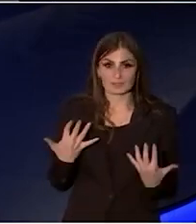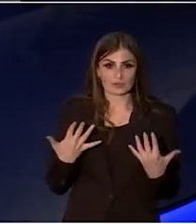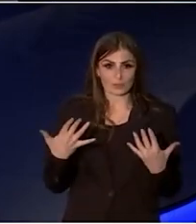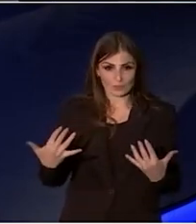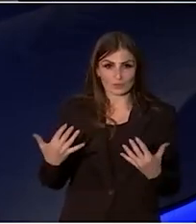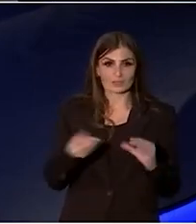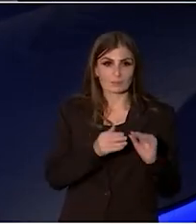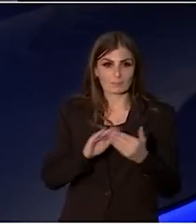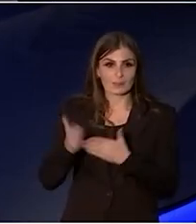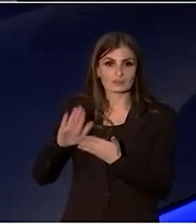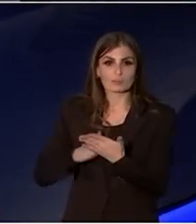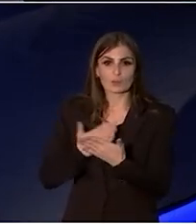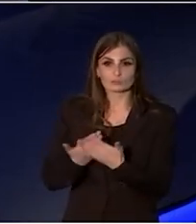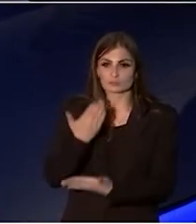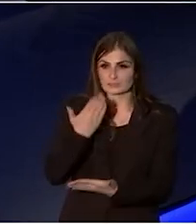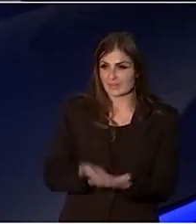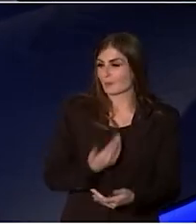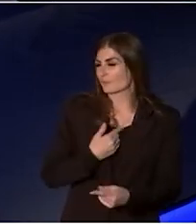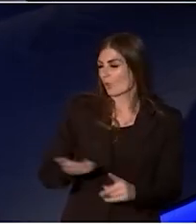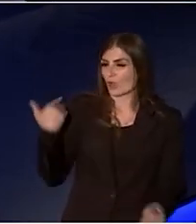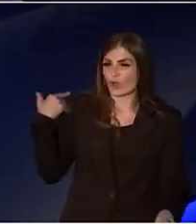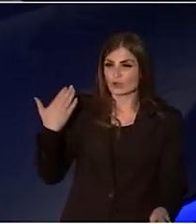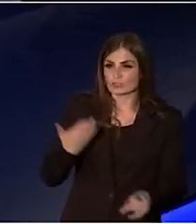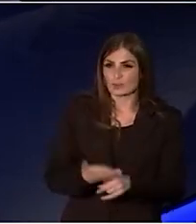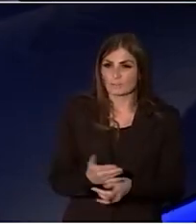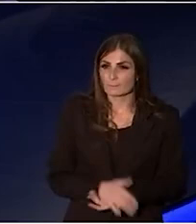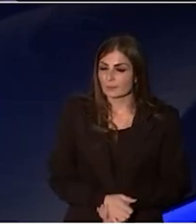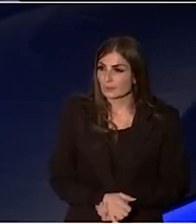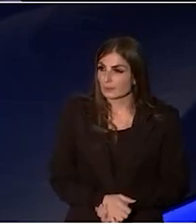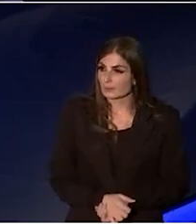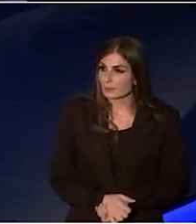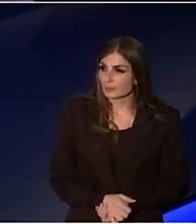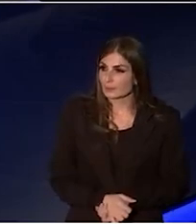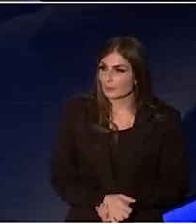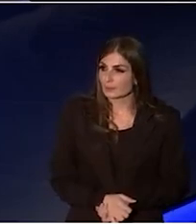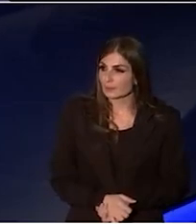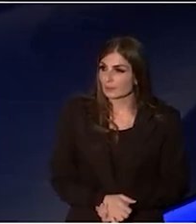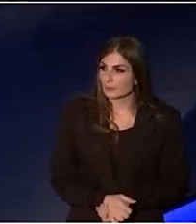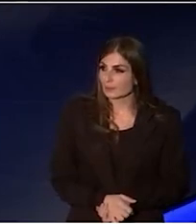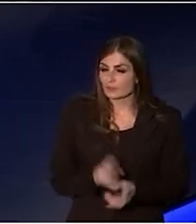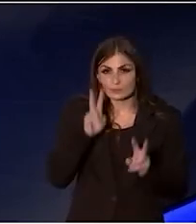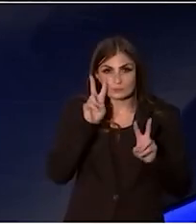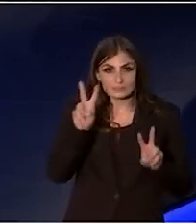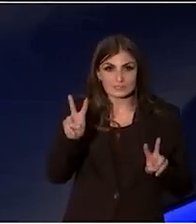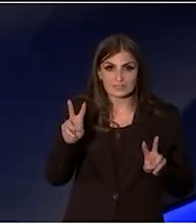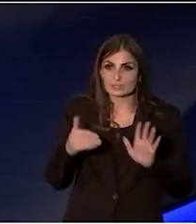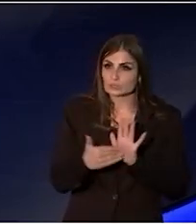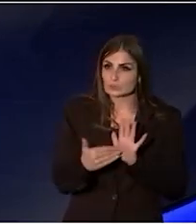Poetry Slam for a long time to see today Creative